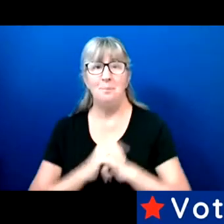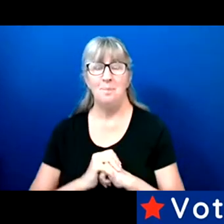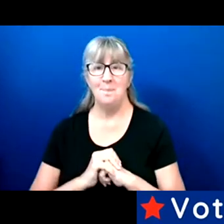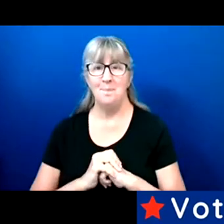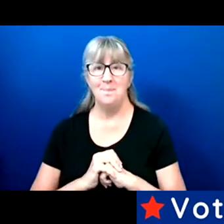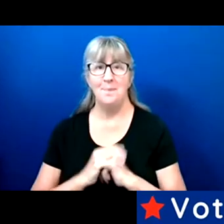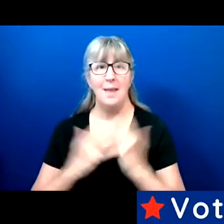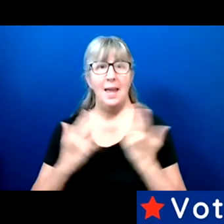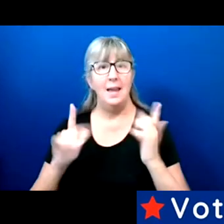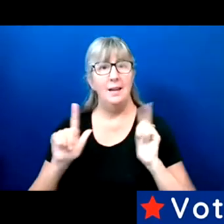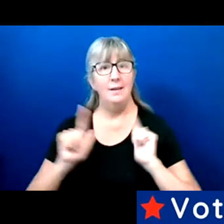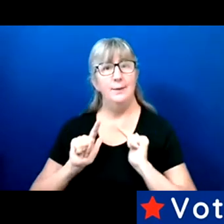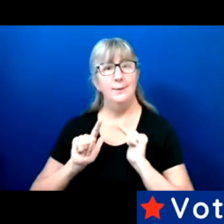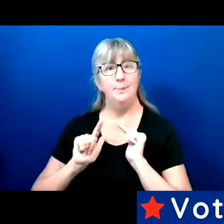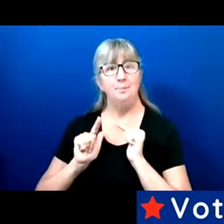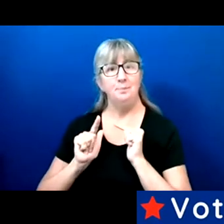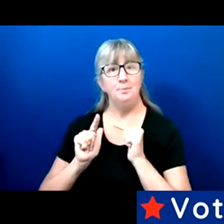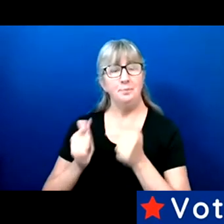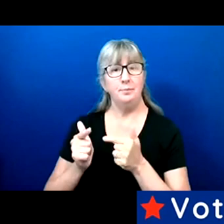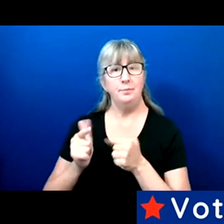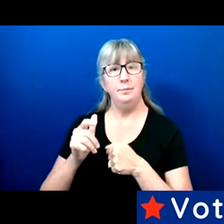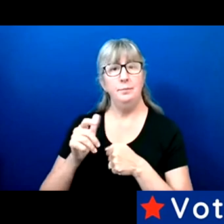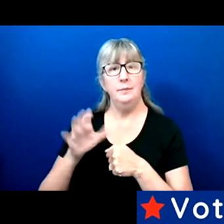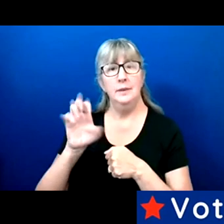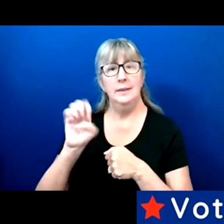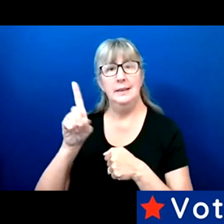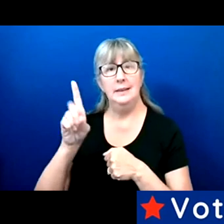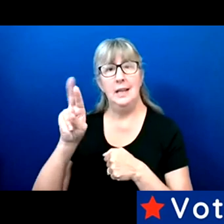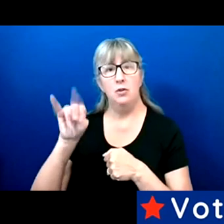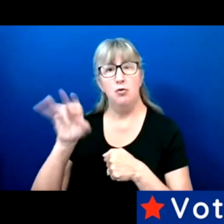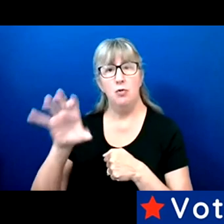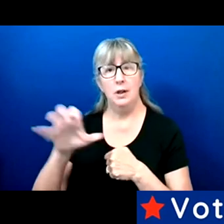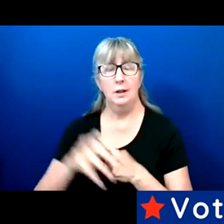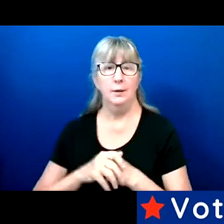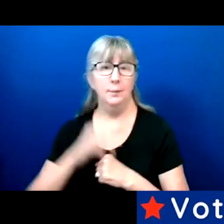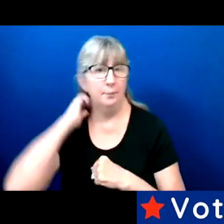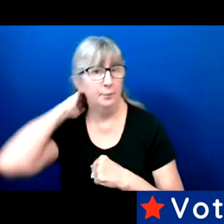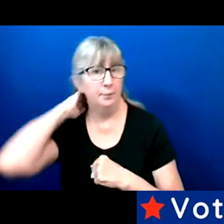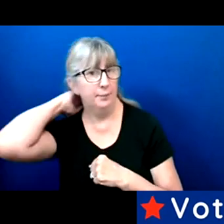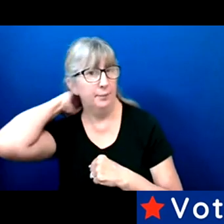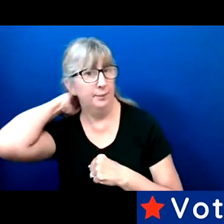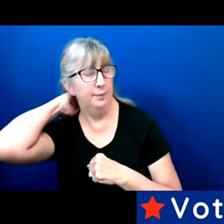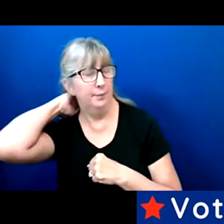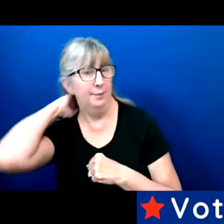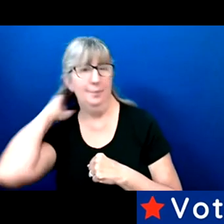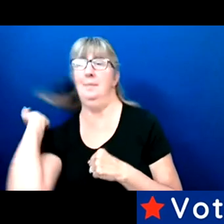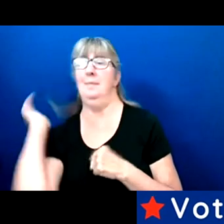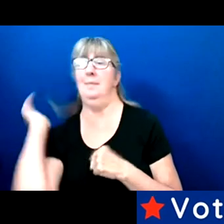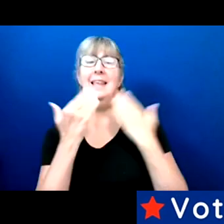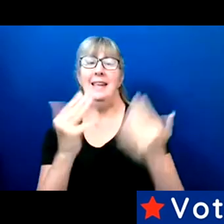And I will tap Cedric. Thank you, Marlene. Good afternoon, everyone.